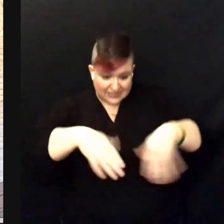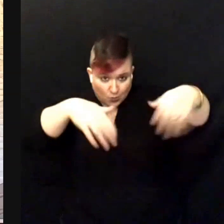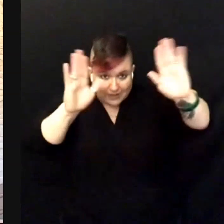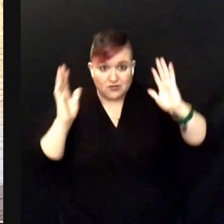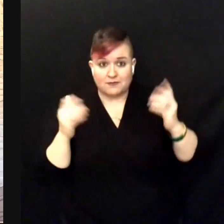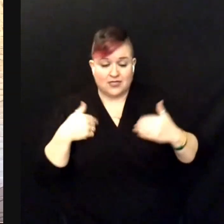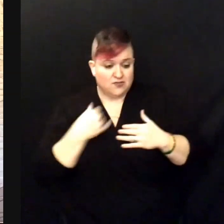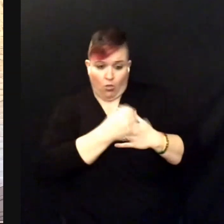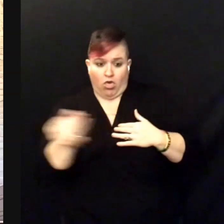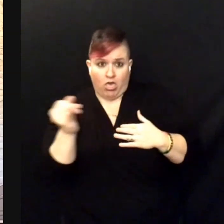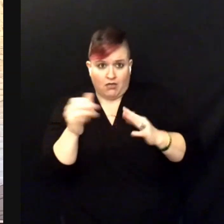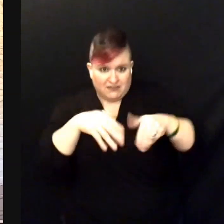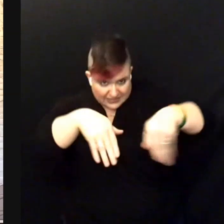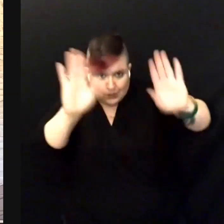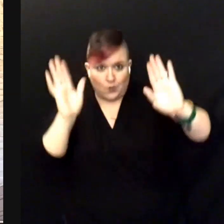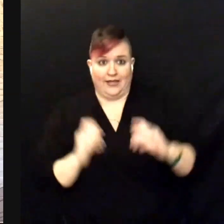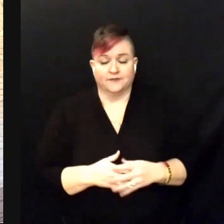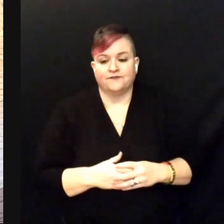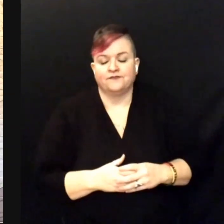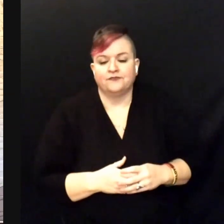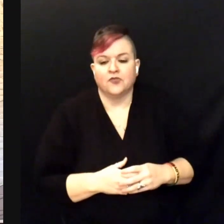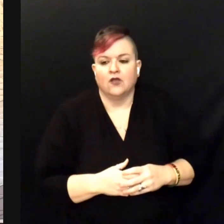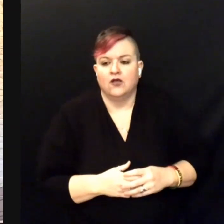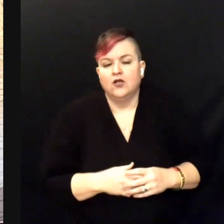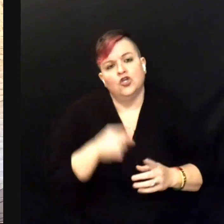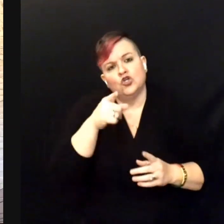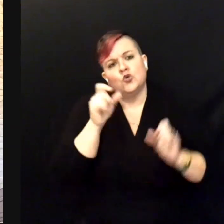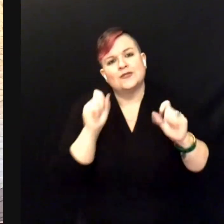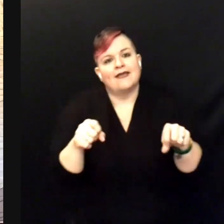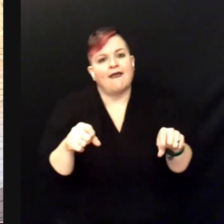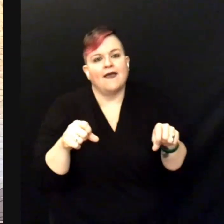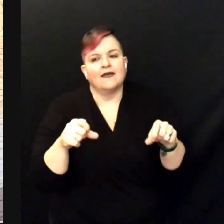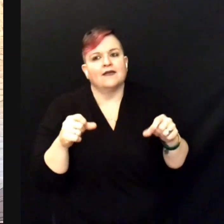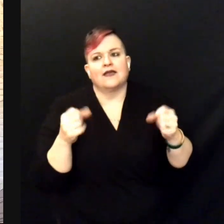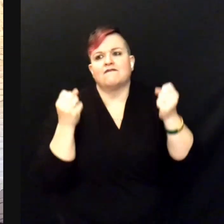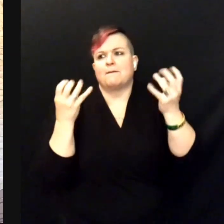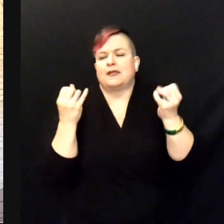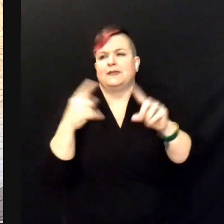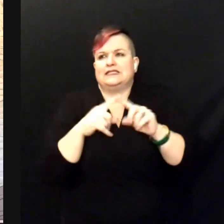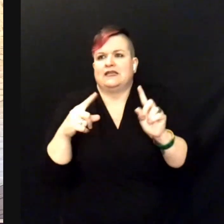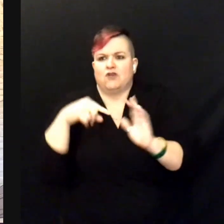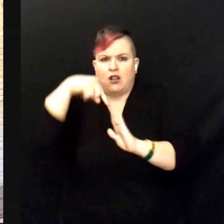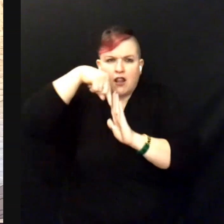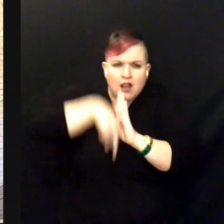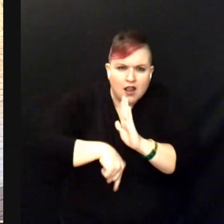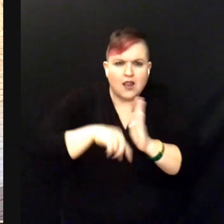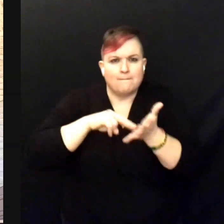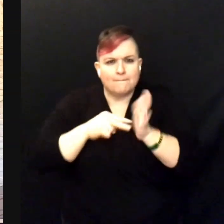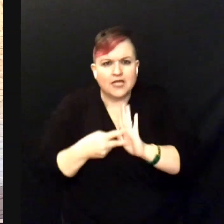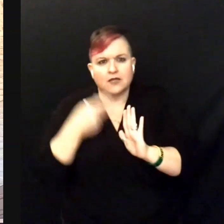And so, you can have so much of a depth of meaning because ASL